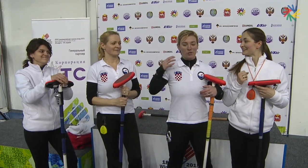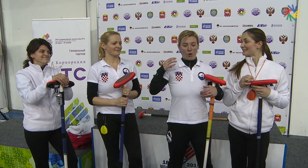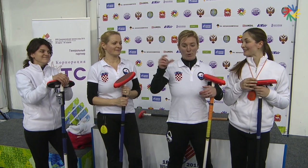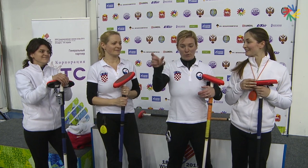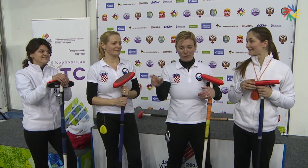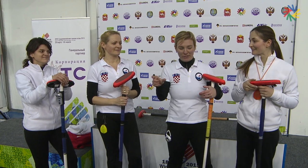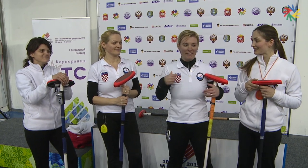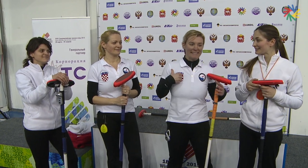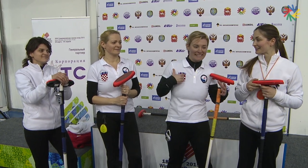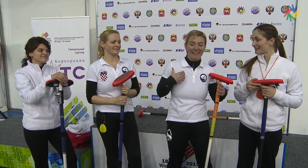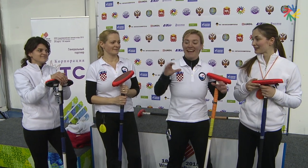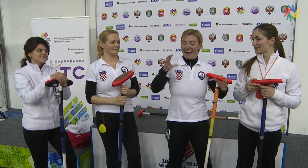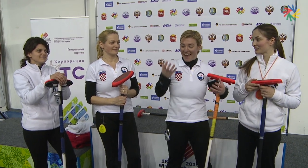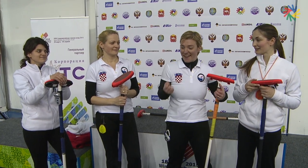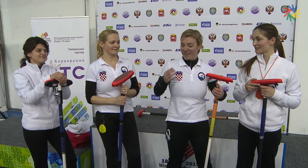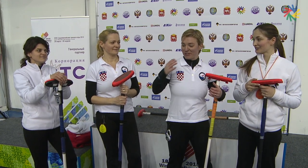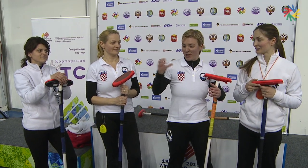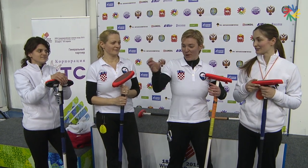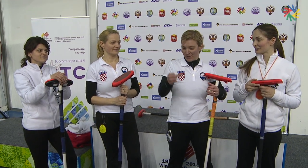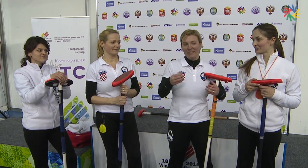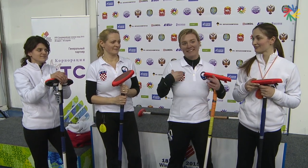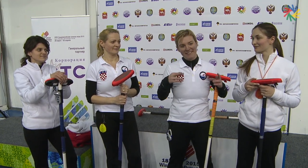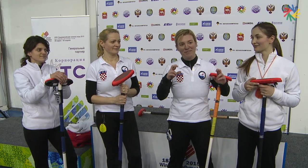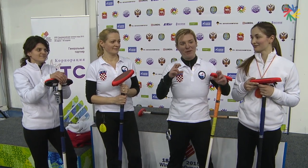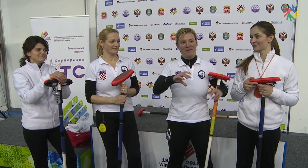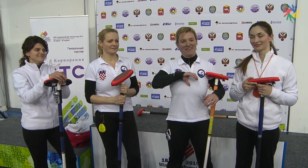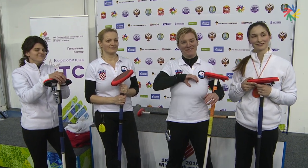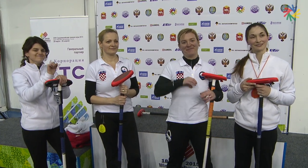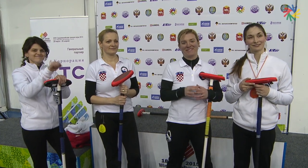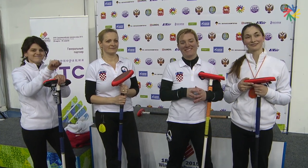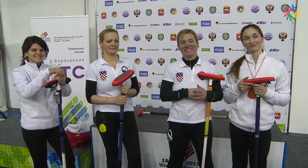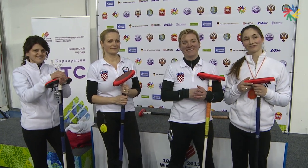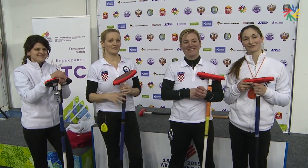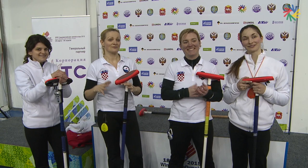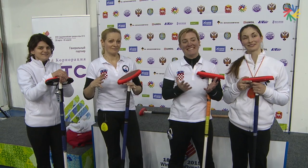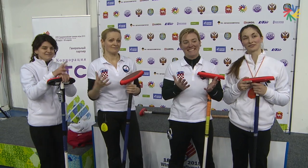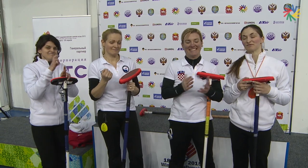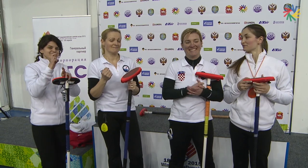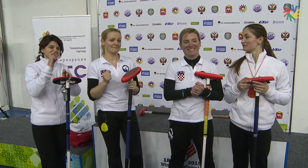For the time we were together without a coach, we did not do well, but now that we have one, we hope to medal this time.